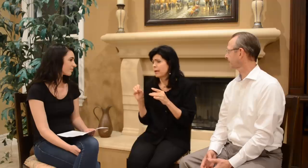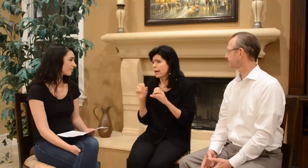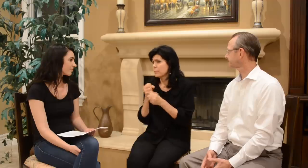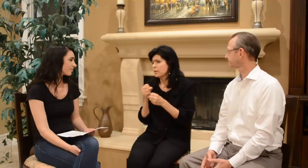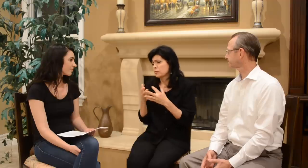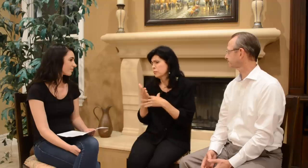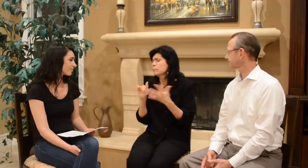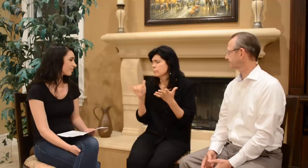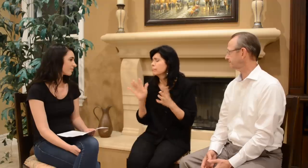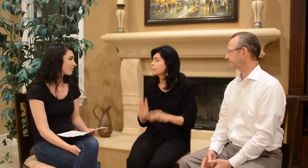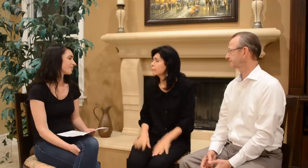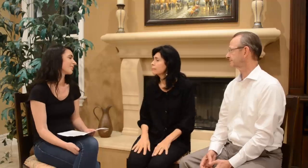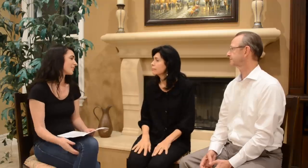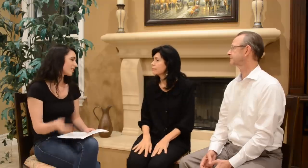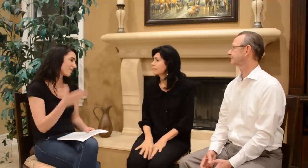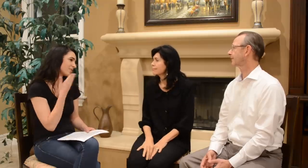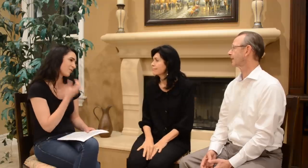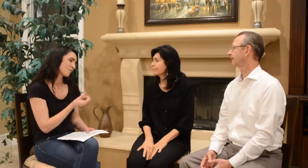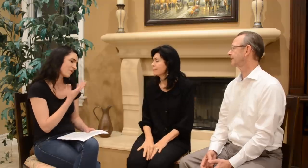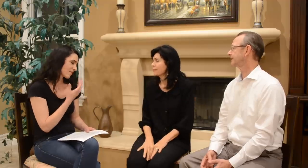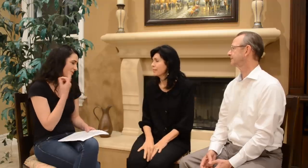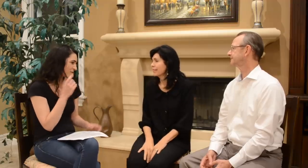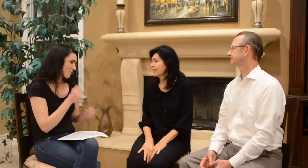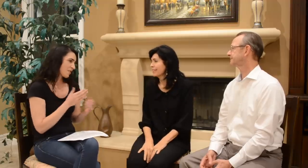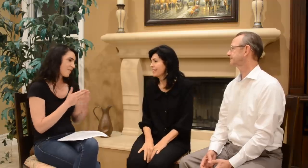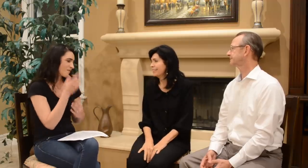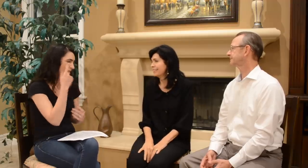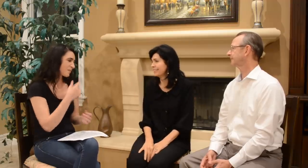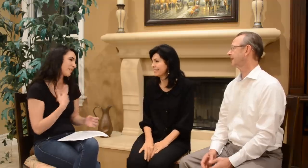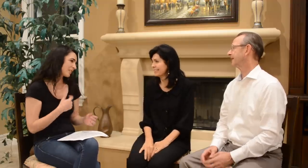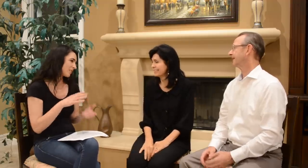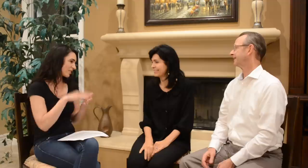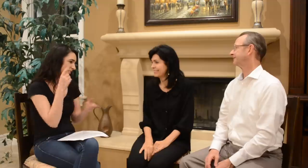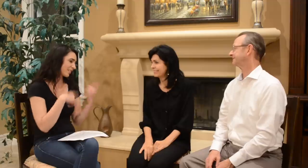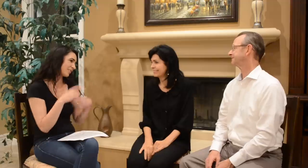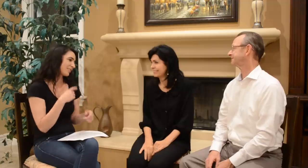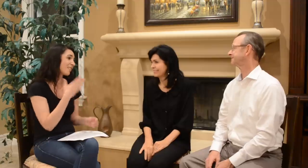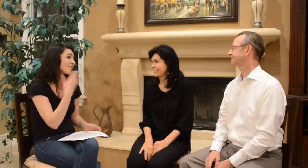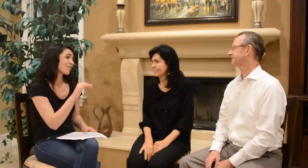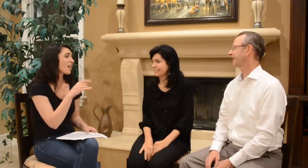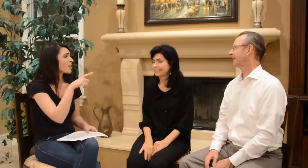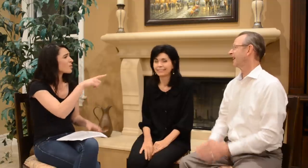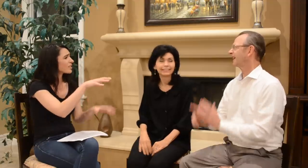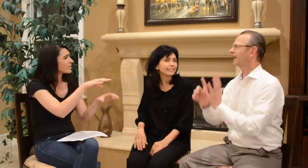I made it through. Thanks so much for making it through for me learning sign, [then to Dad] and thank you too… you took